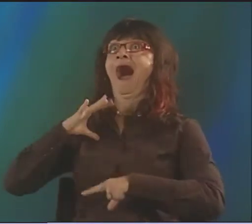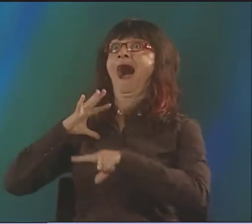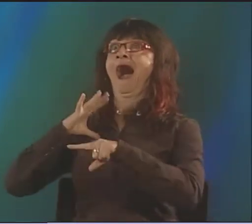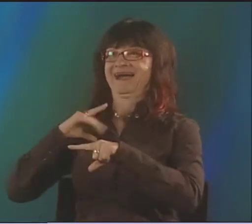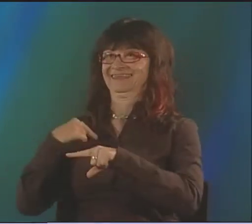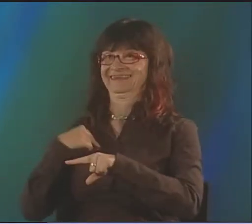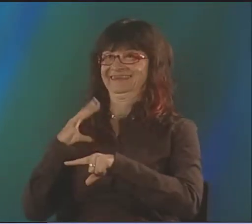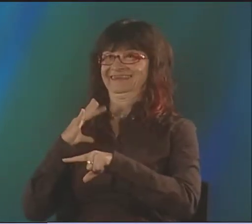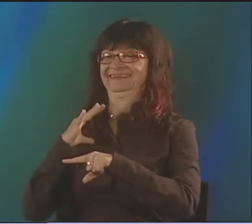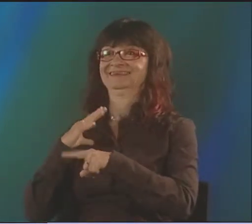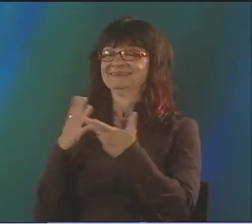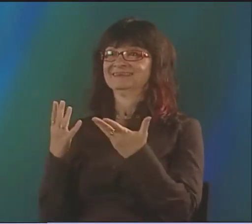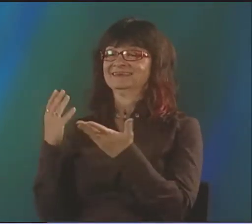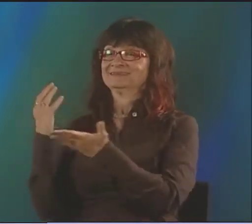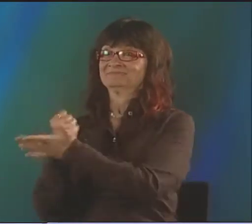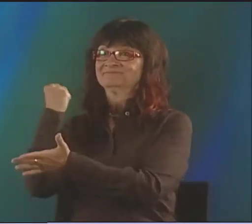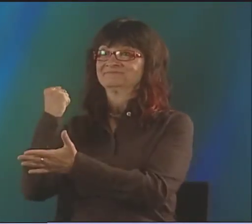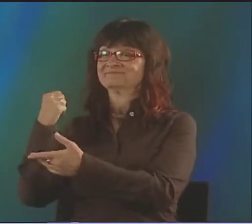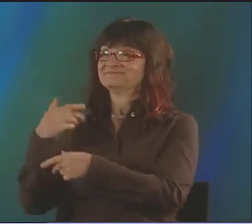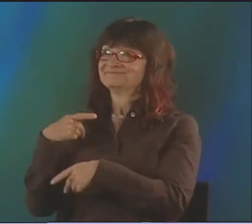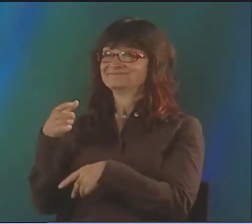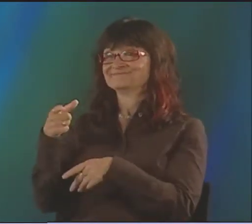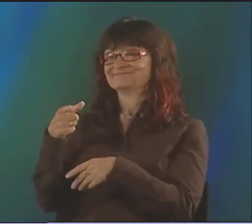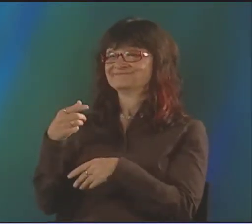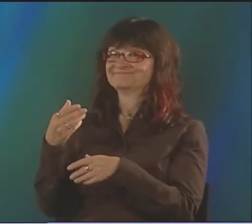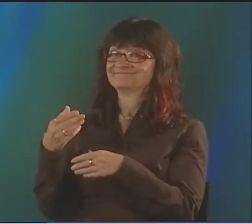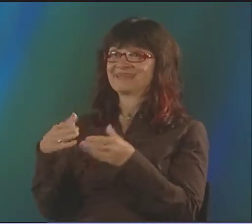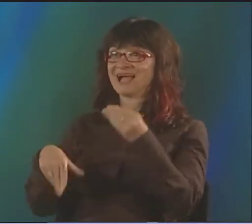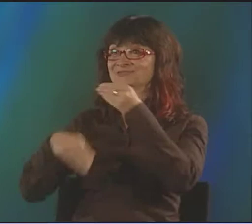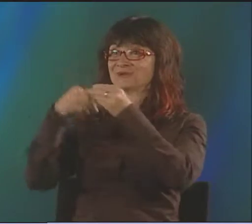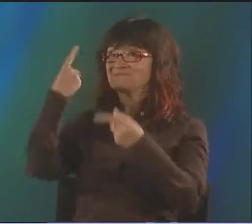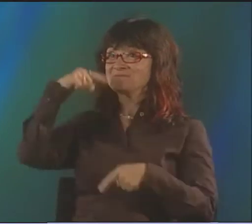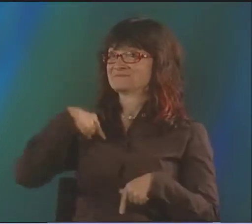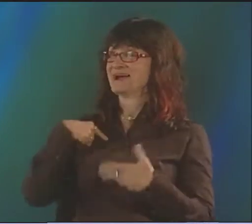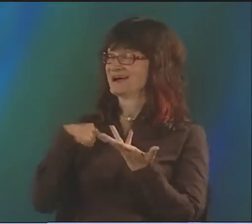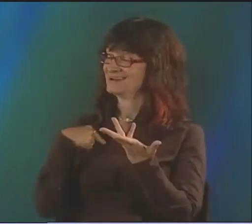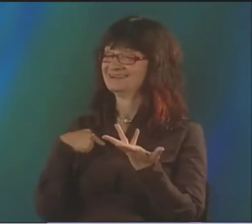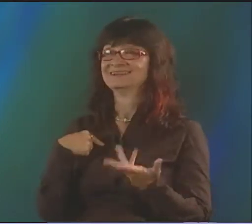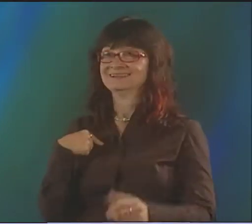BODY LANGUAGE, THAT FIT ME PERFECTLY. SO I WAS HAPPY TO GET INVOLVED WITH THAT.